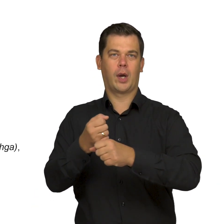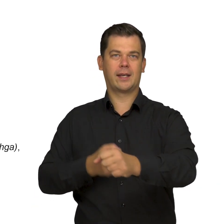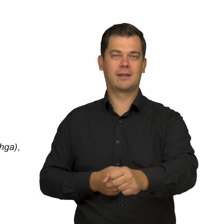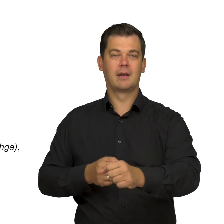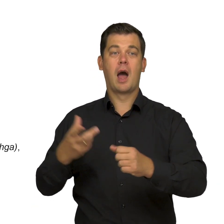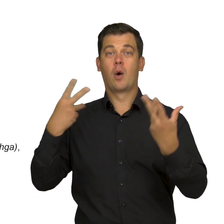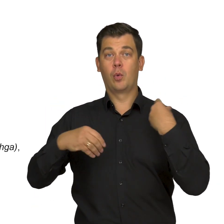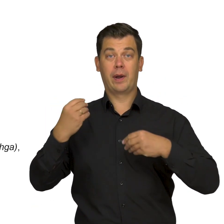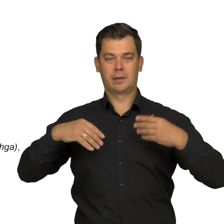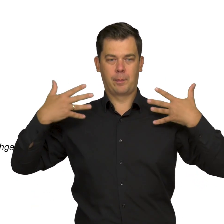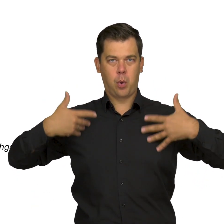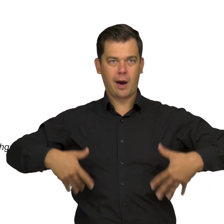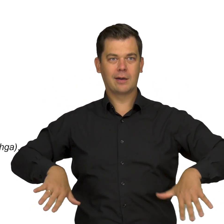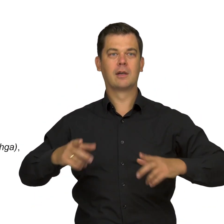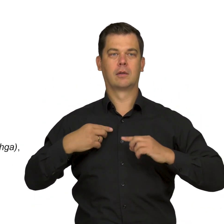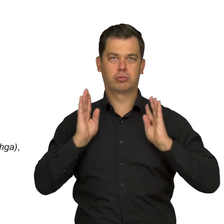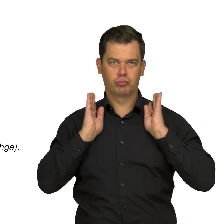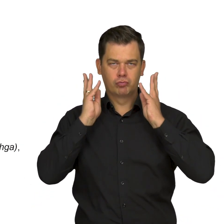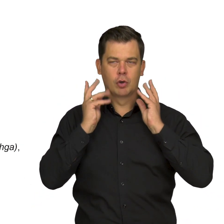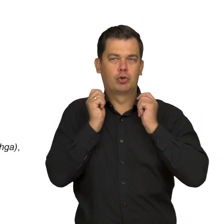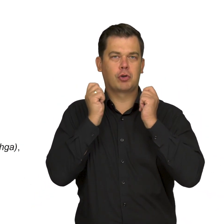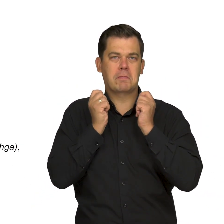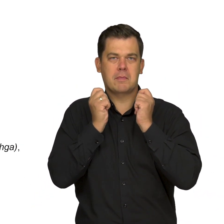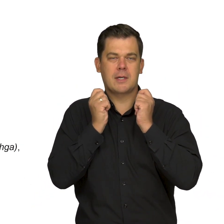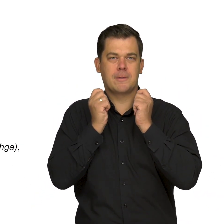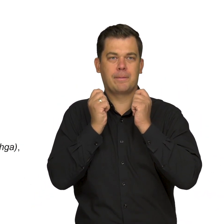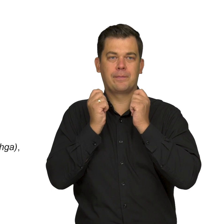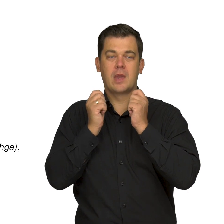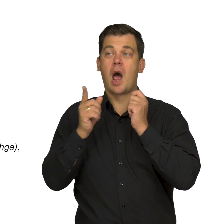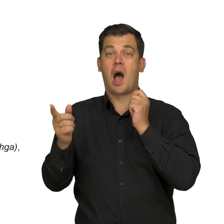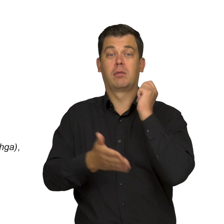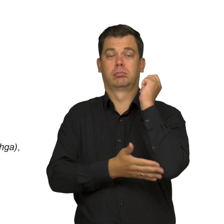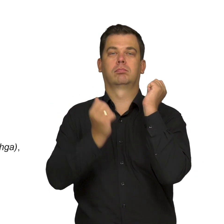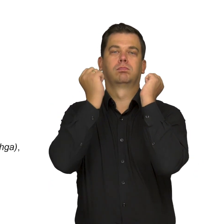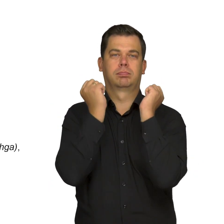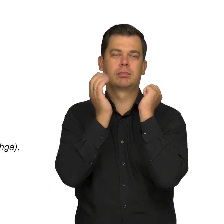He is wearing a coat with a raised collar, which he is holding in his hands. His head rests on his hands.